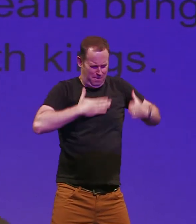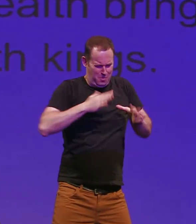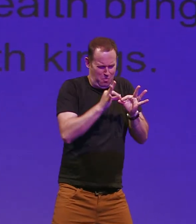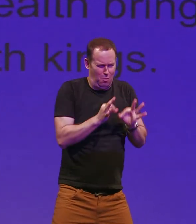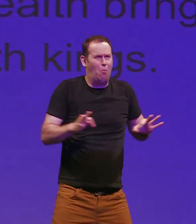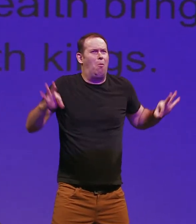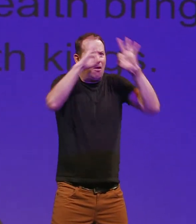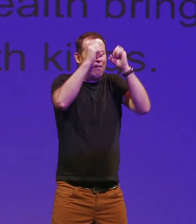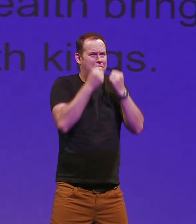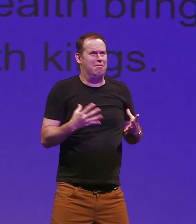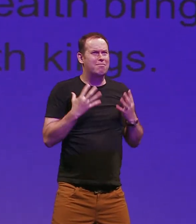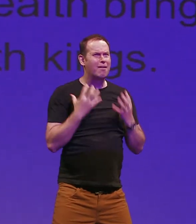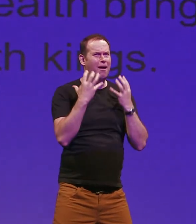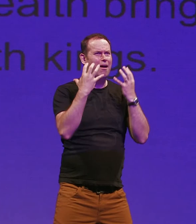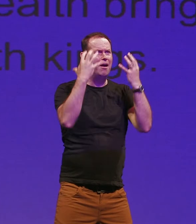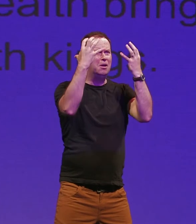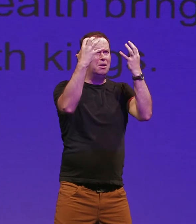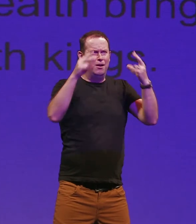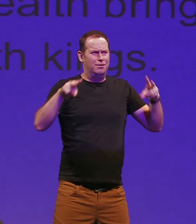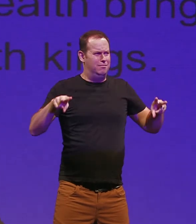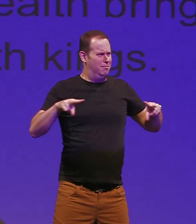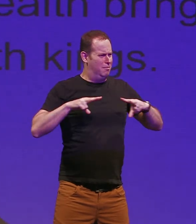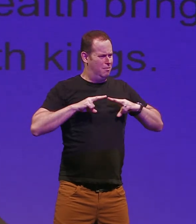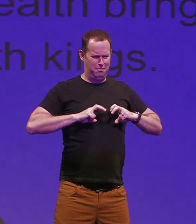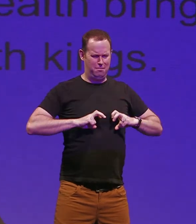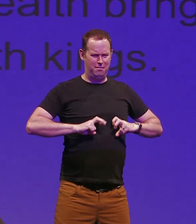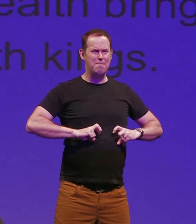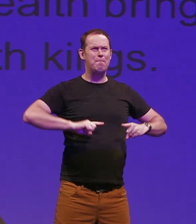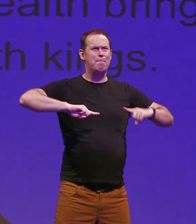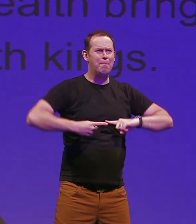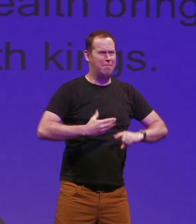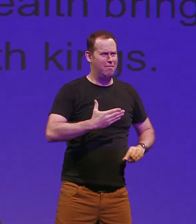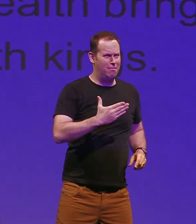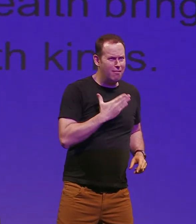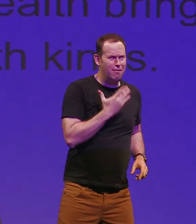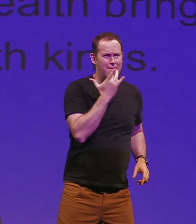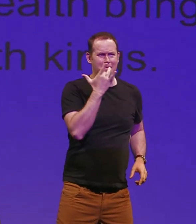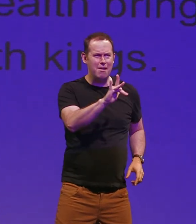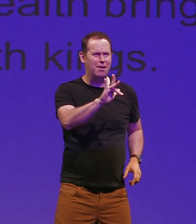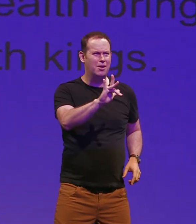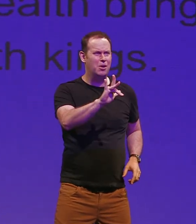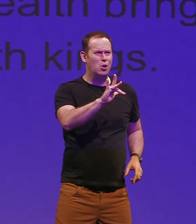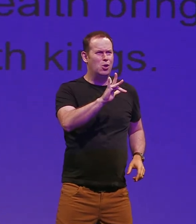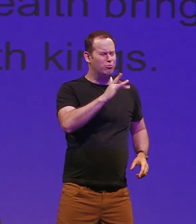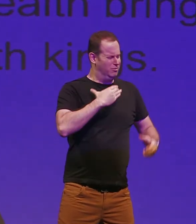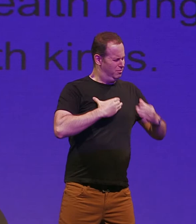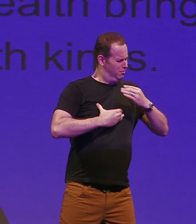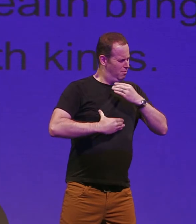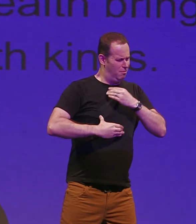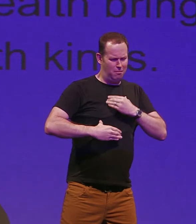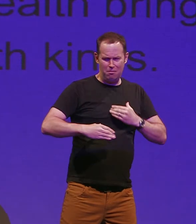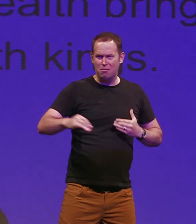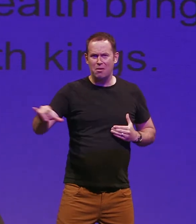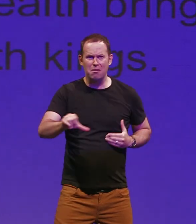heaven with my boot and look upon myself and curse my fate wishing me like to one